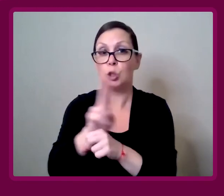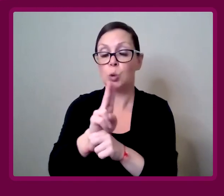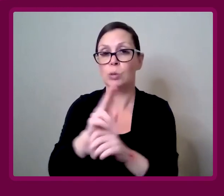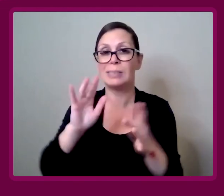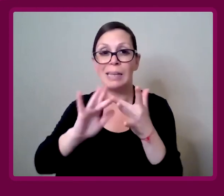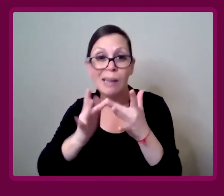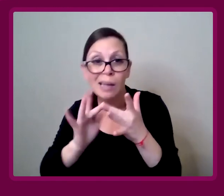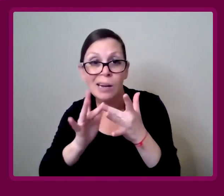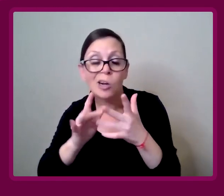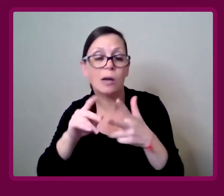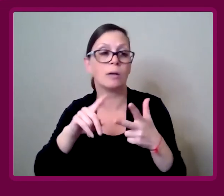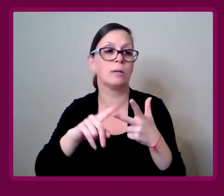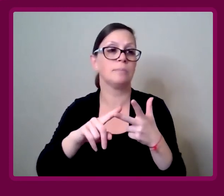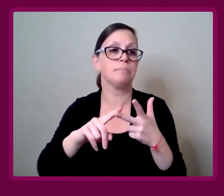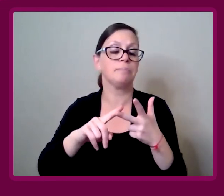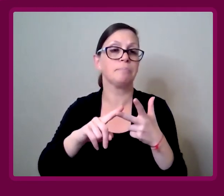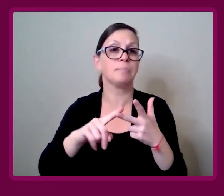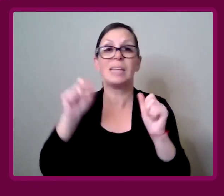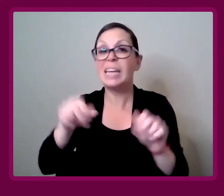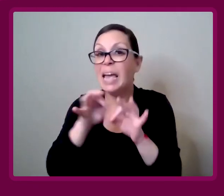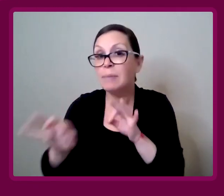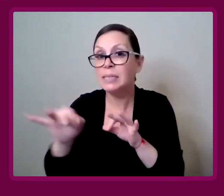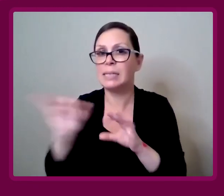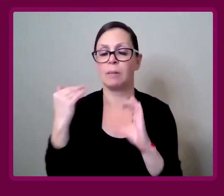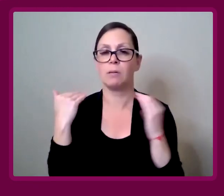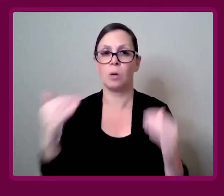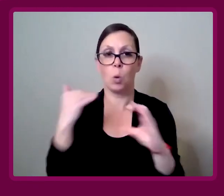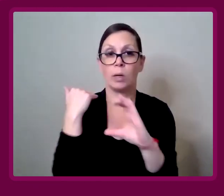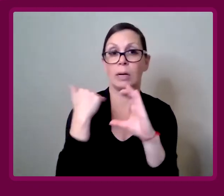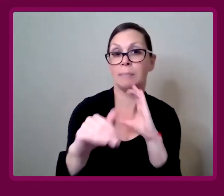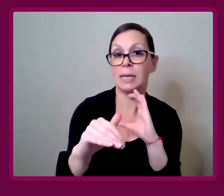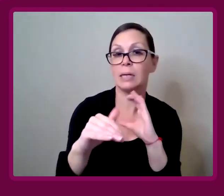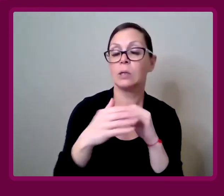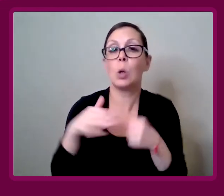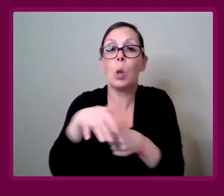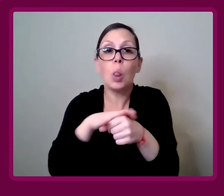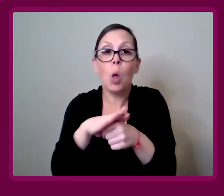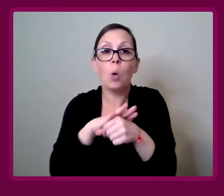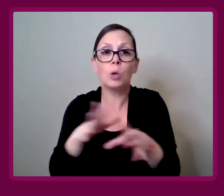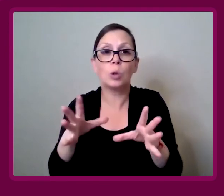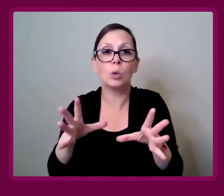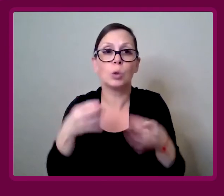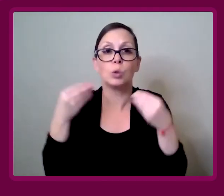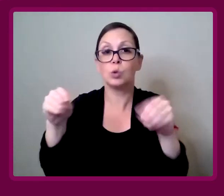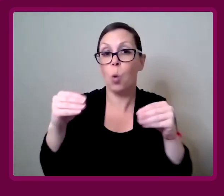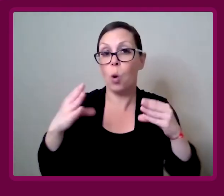Or maybe it could be as simple as emailing your local shopkeeper.